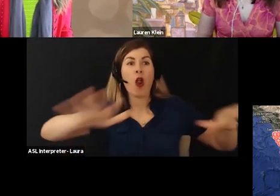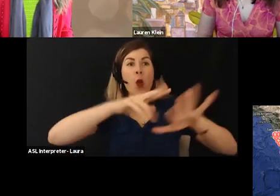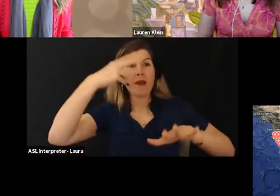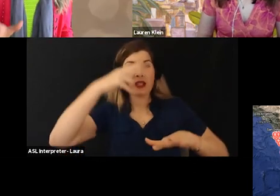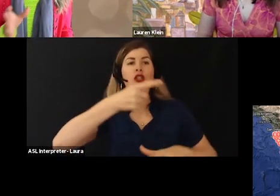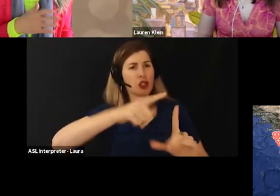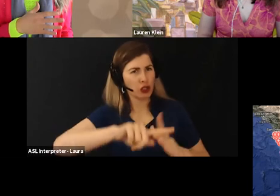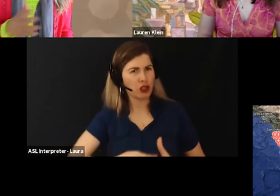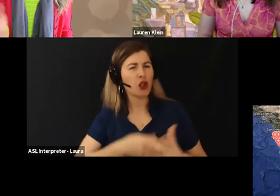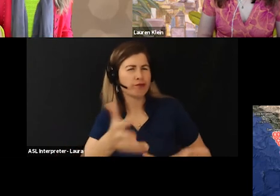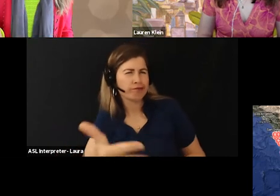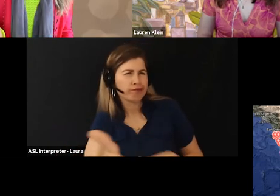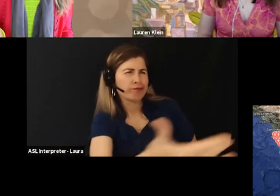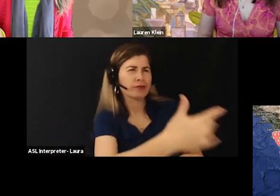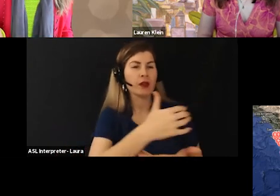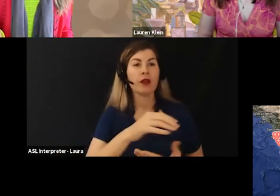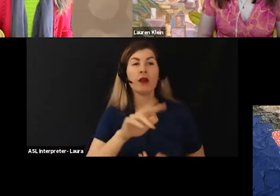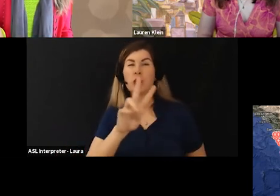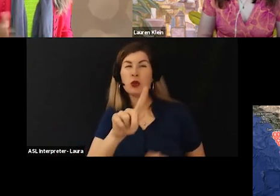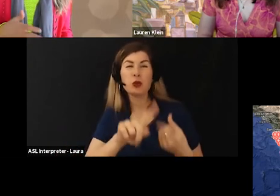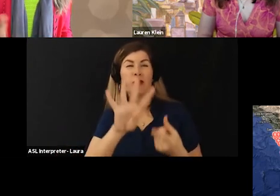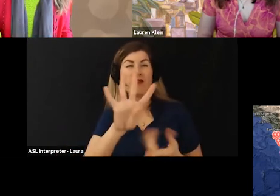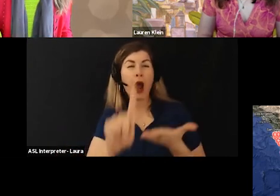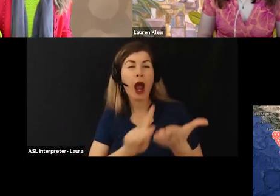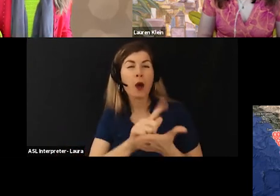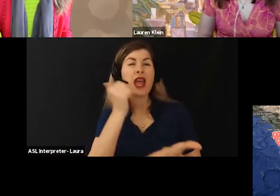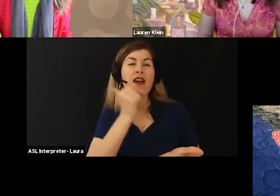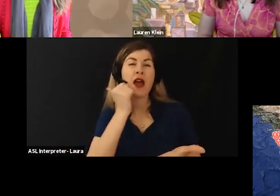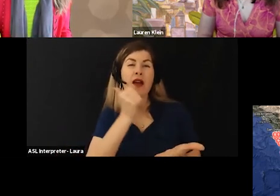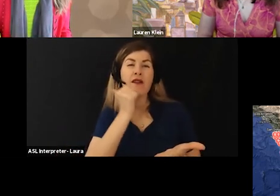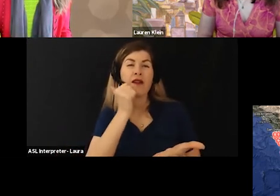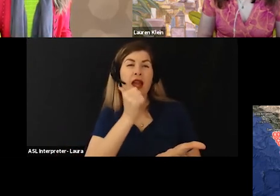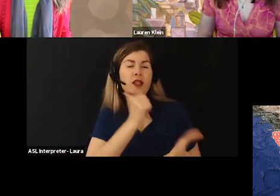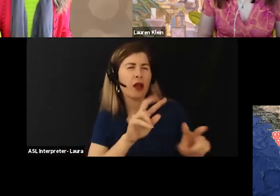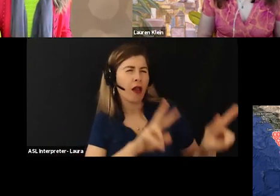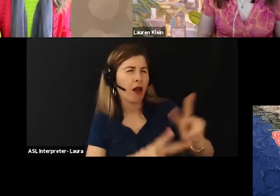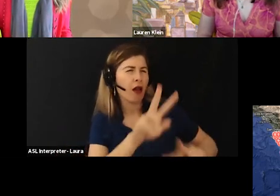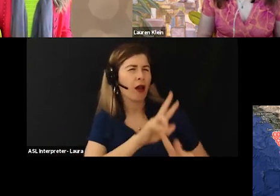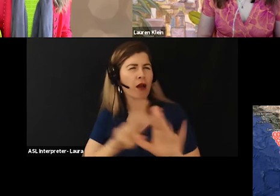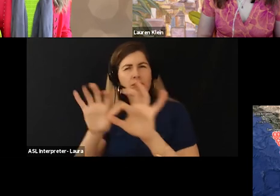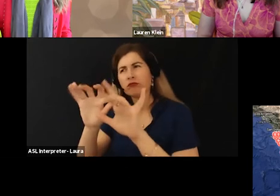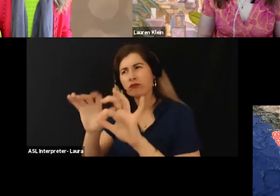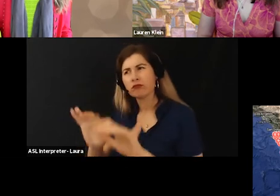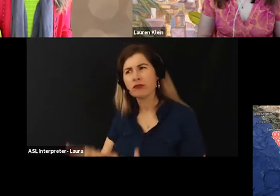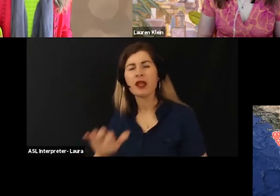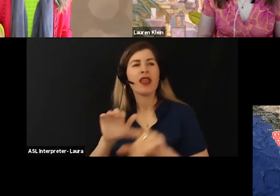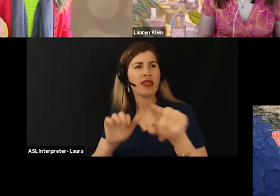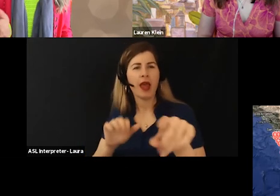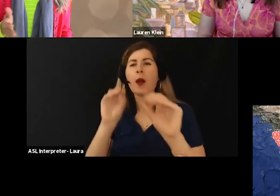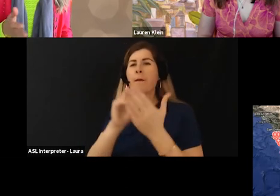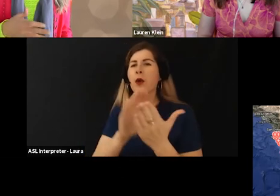So she spends two to four hours a day, logging these feminist sides on this Google Map.